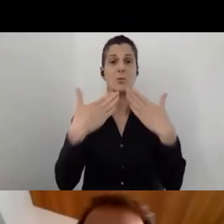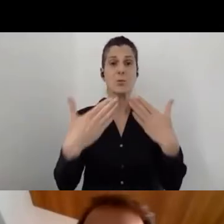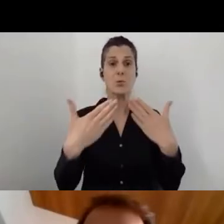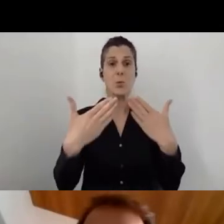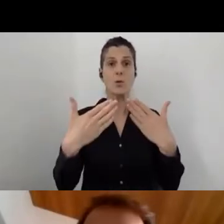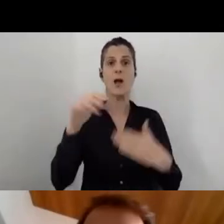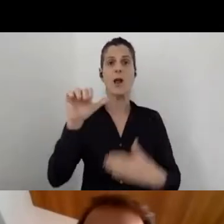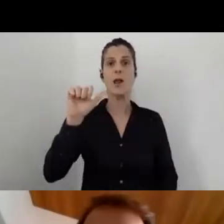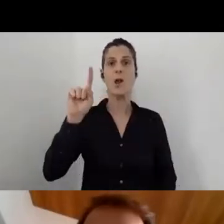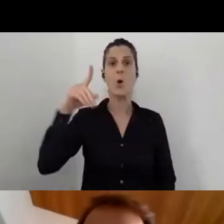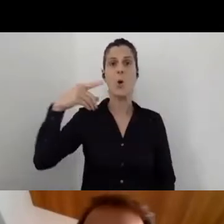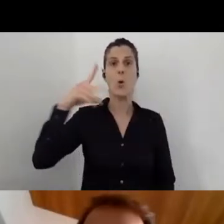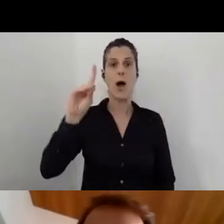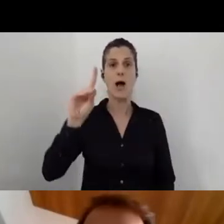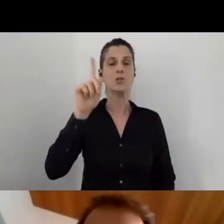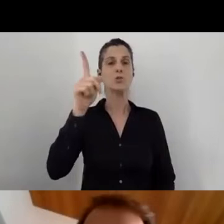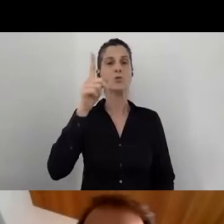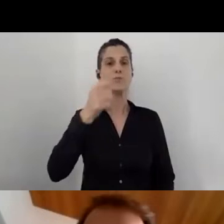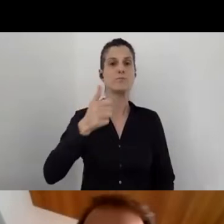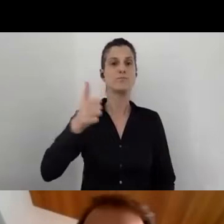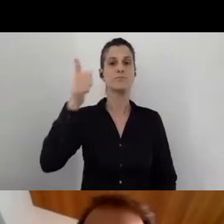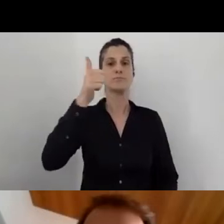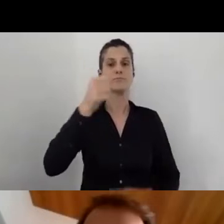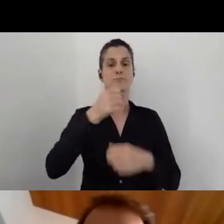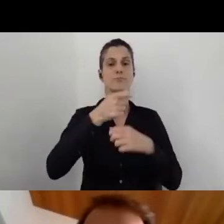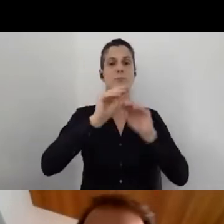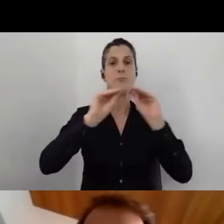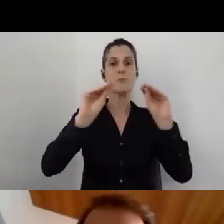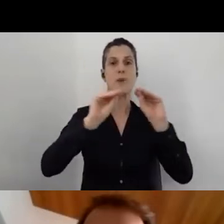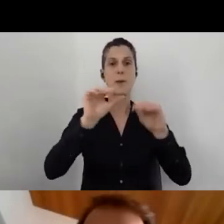Ohad is our senior instructor in A-Check among other things he does.